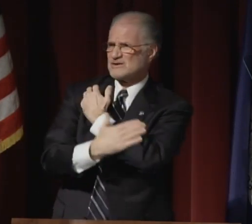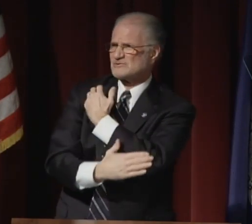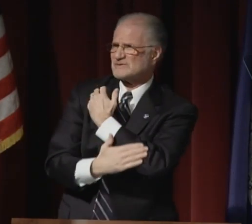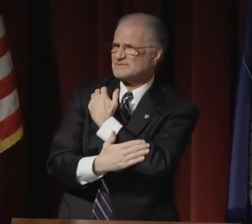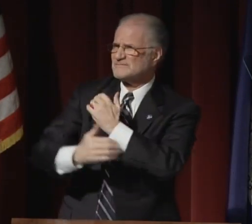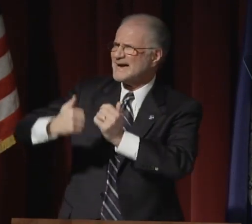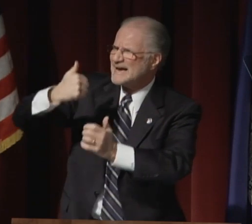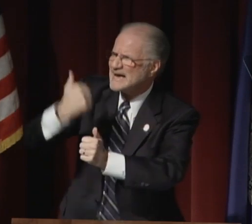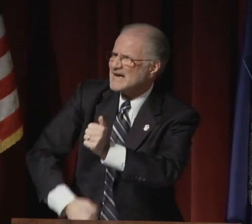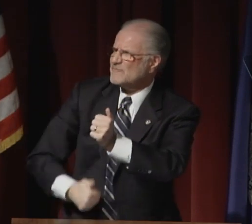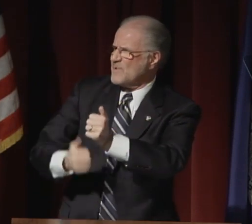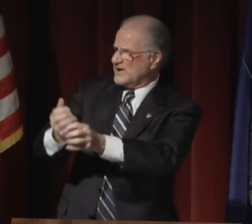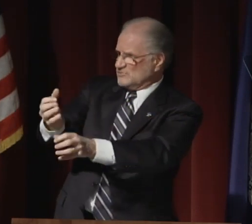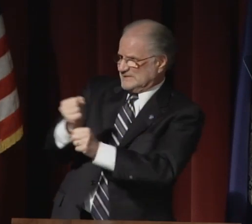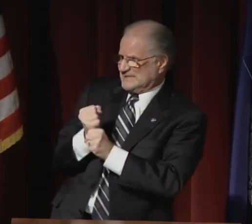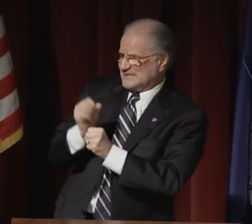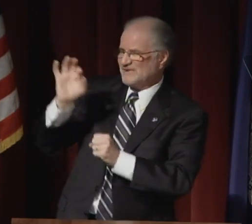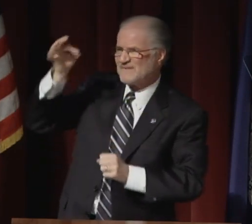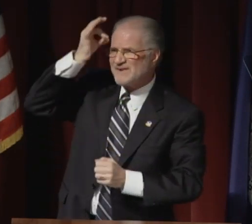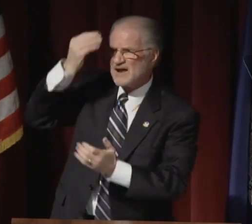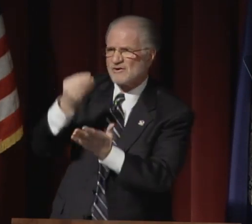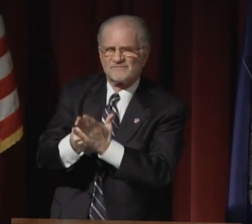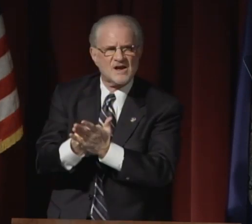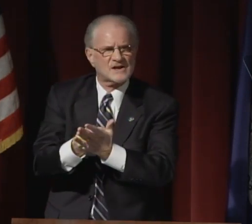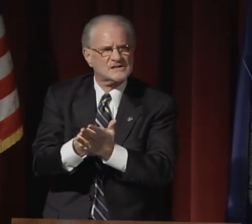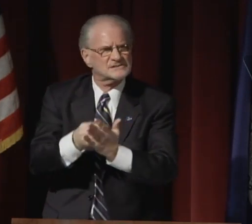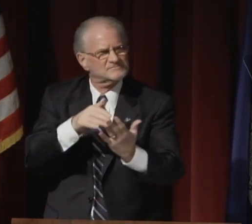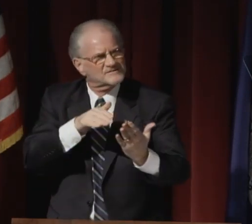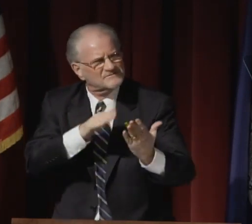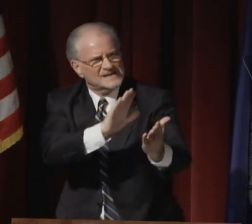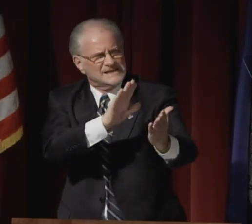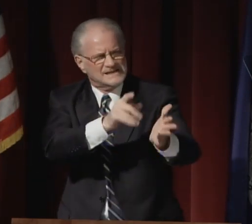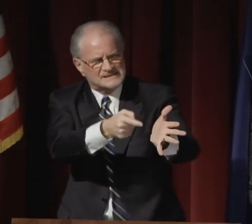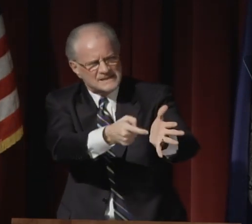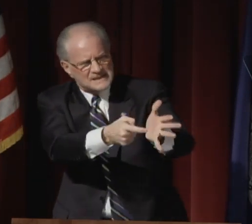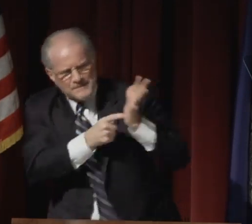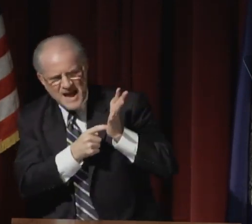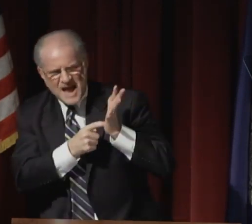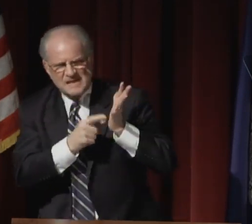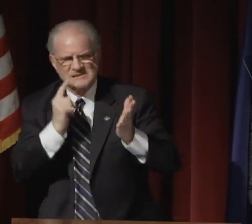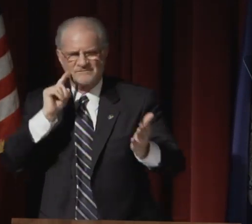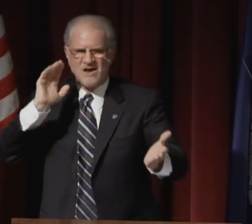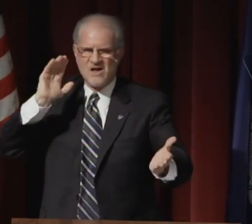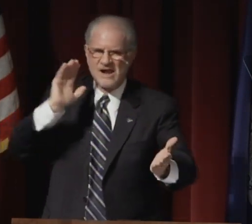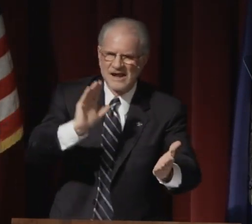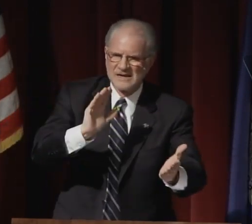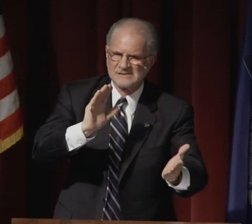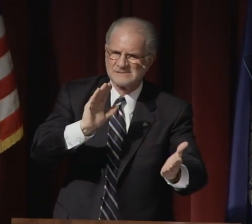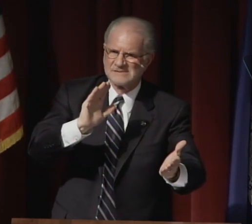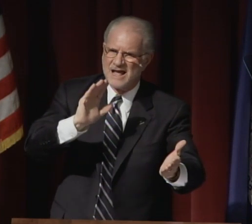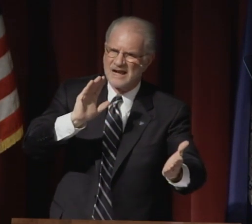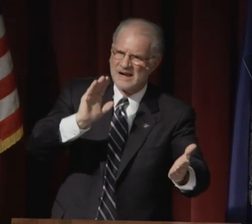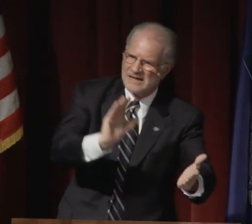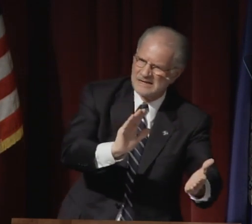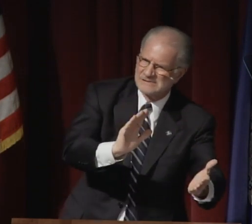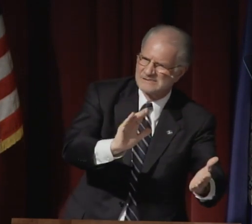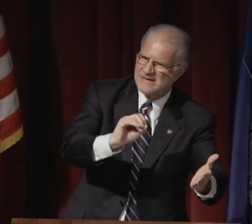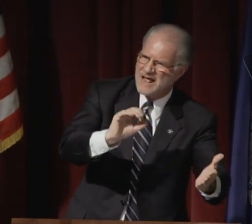You know the climate of the country. Everyone receiving Federal funds faces demands